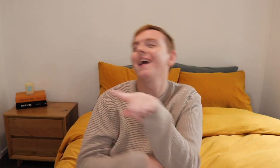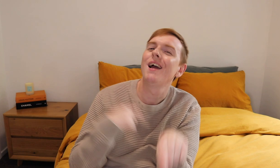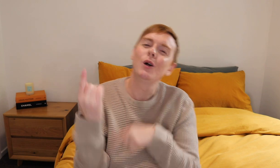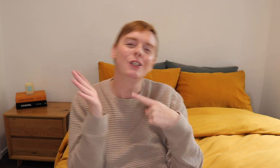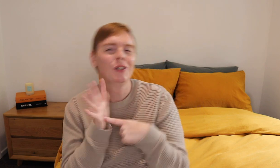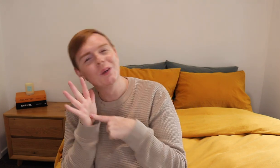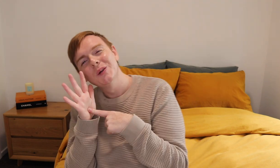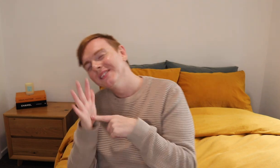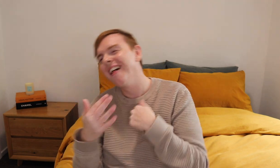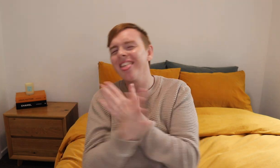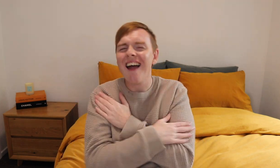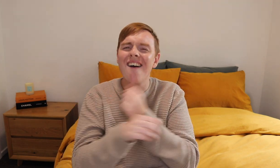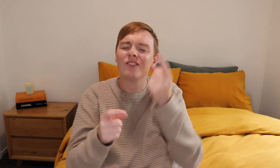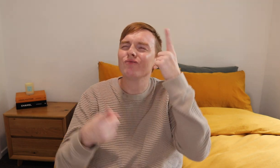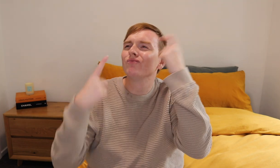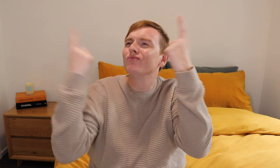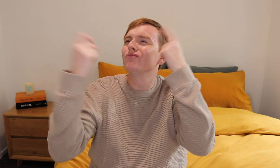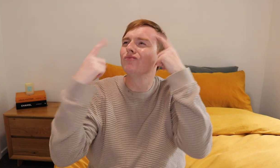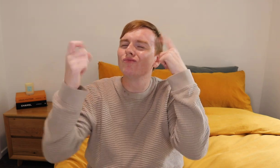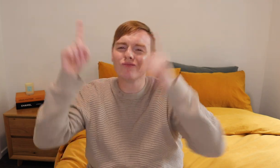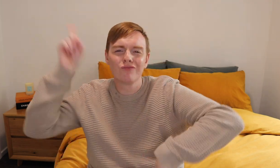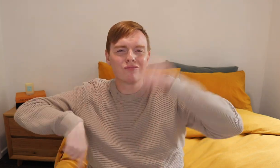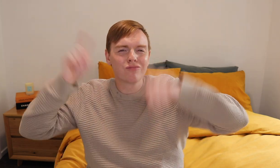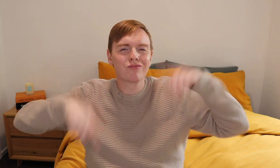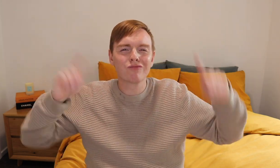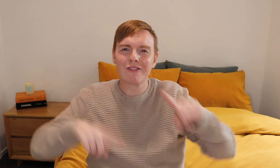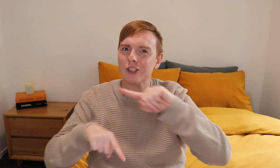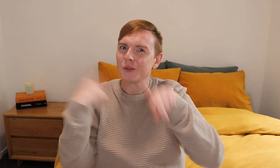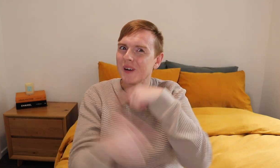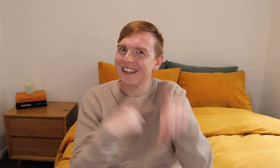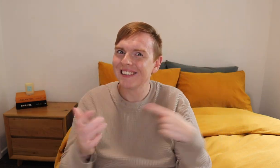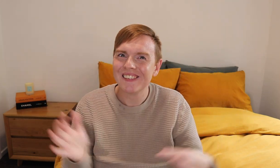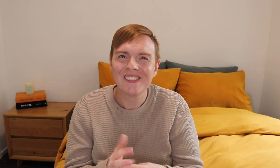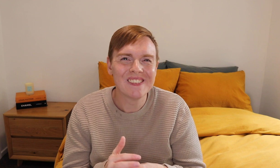Twirly Tuesday. I have many various ideas how to dance the Twirly Tuesday.